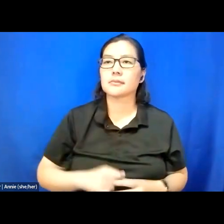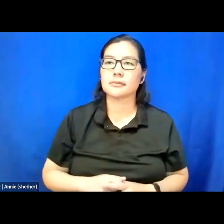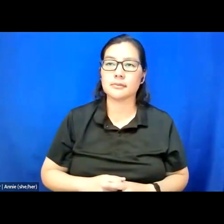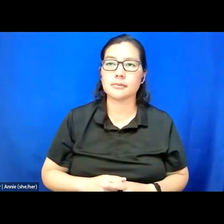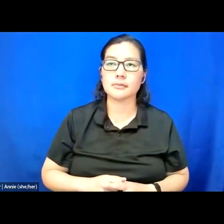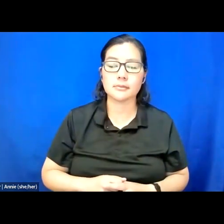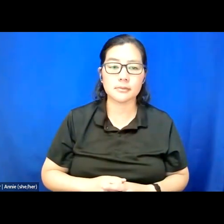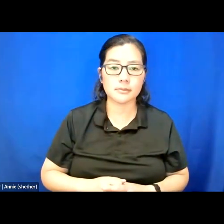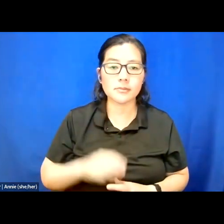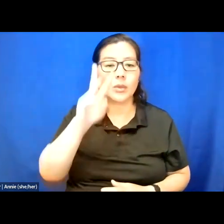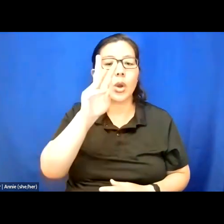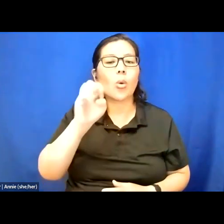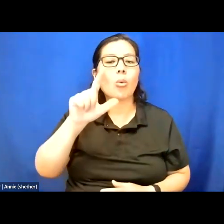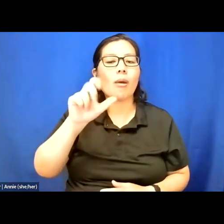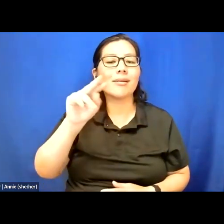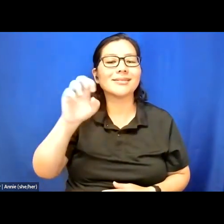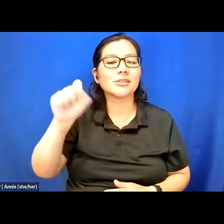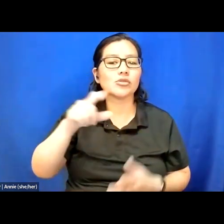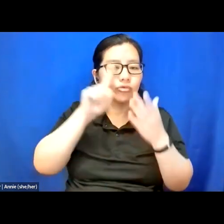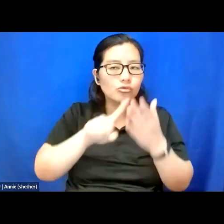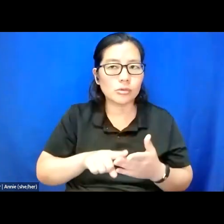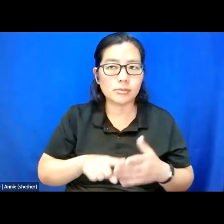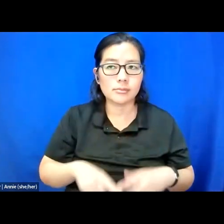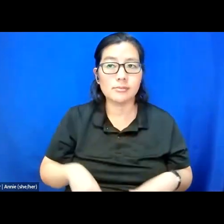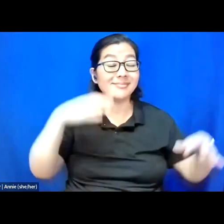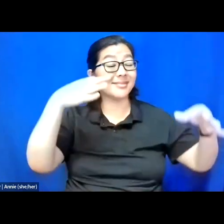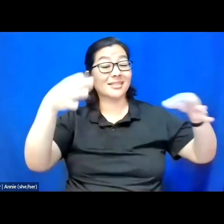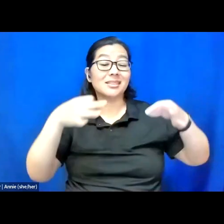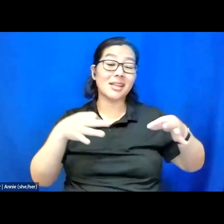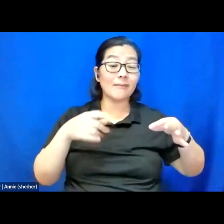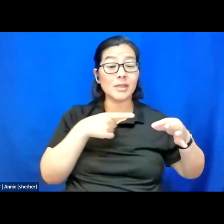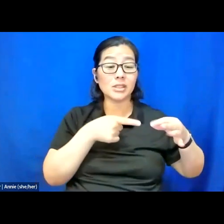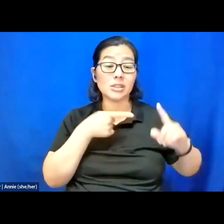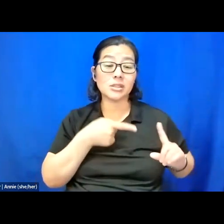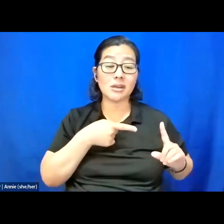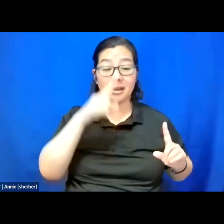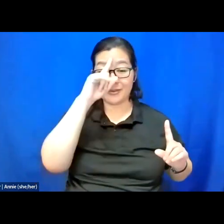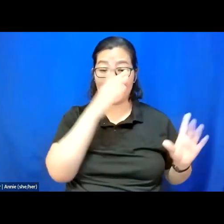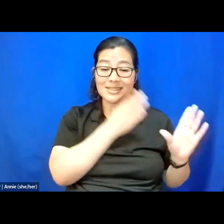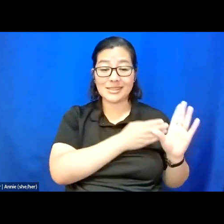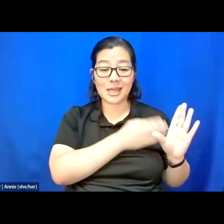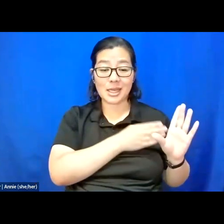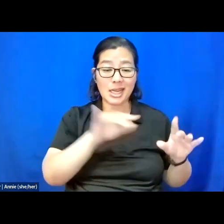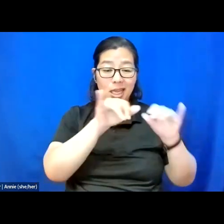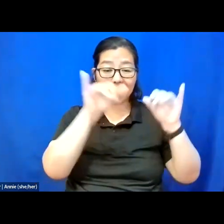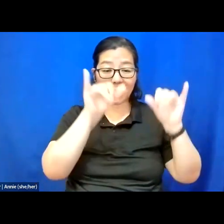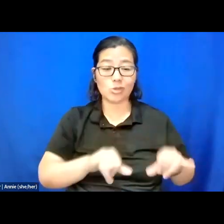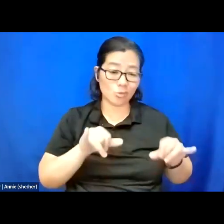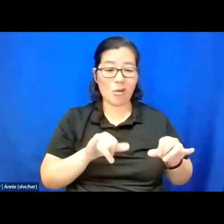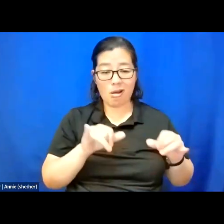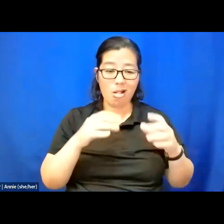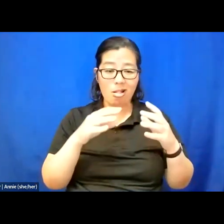Wellness Check, the definition of psychiatric industrial complex is, one,